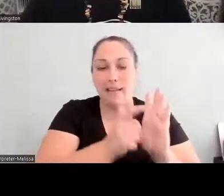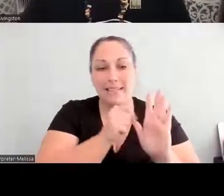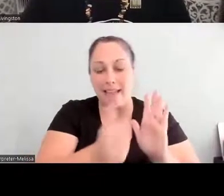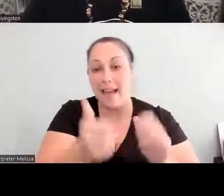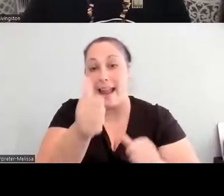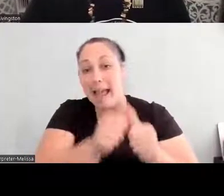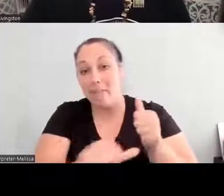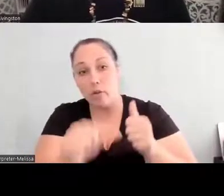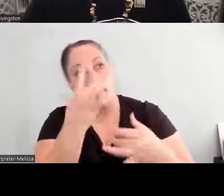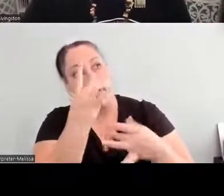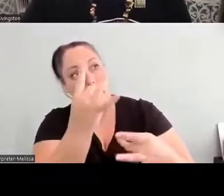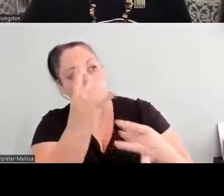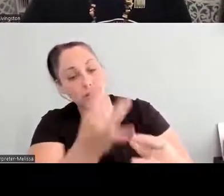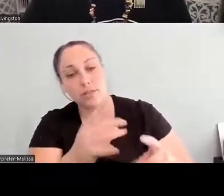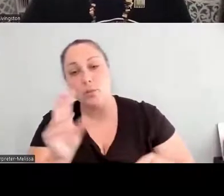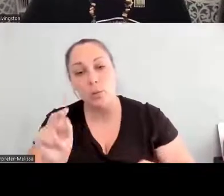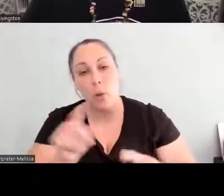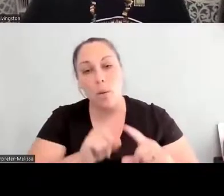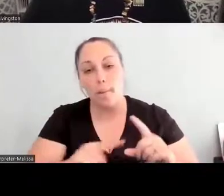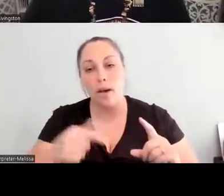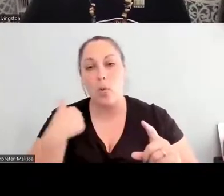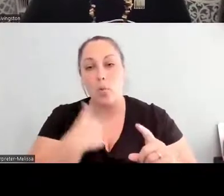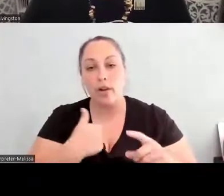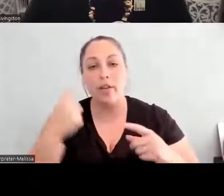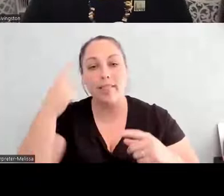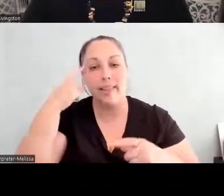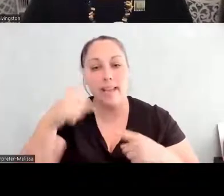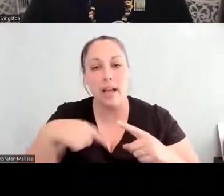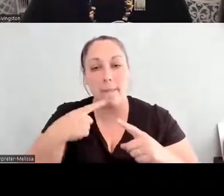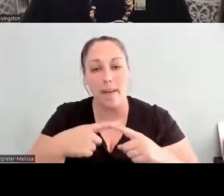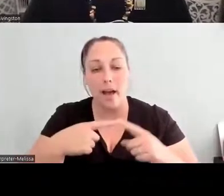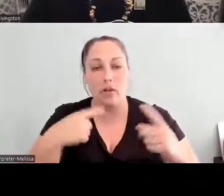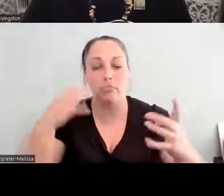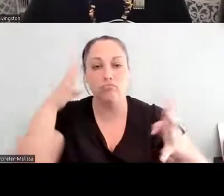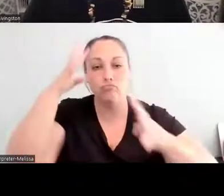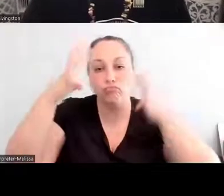ways about how do we, you know, continue to support the Healthy Diné Nation Act.